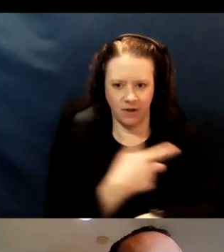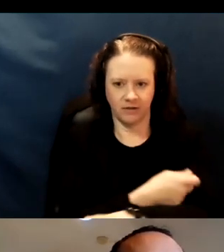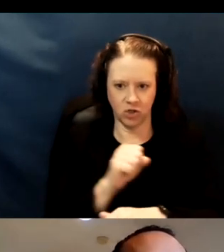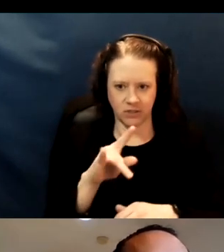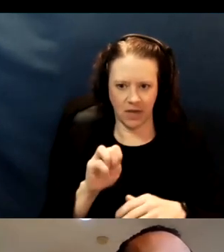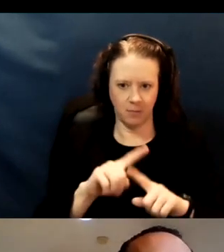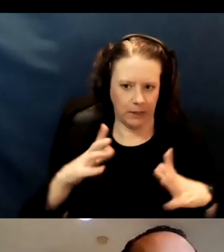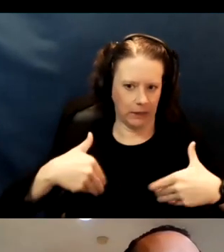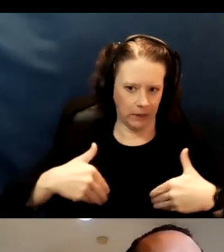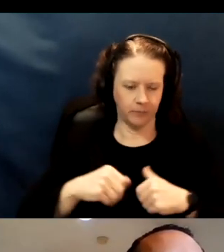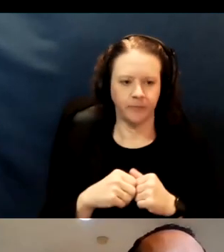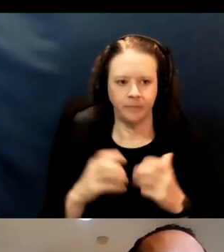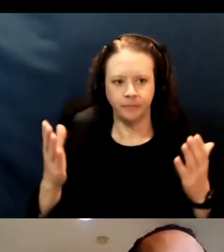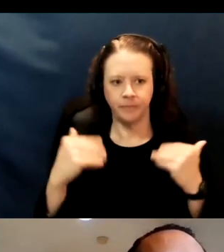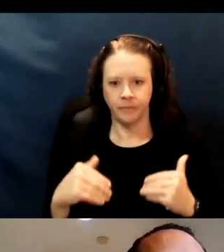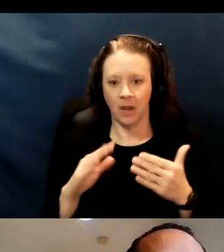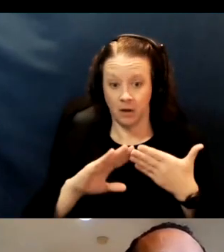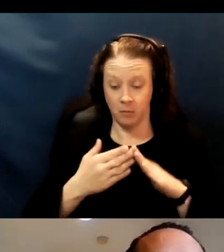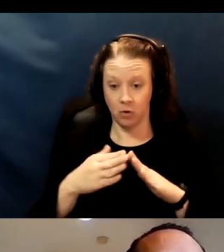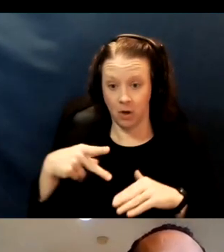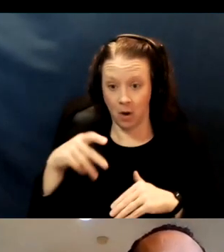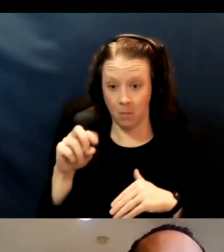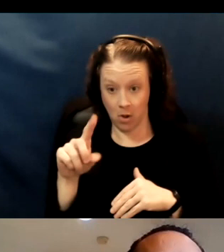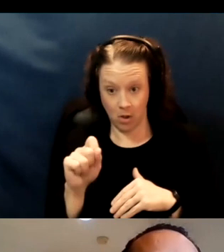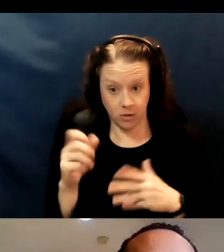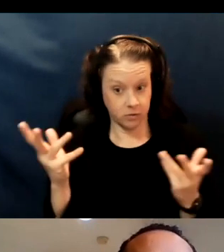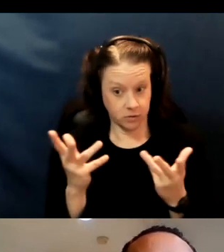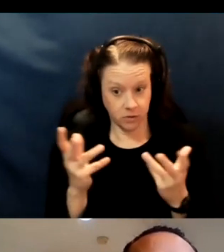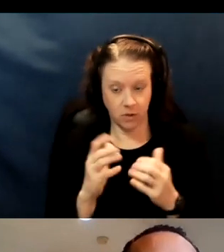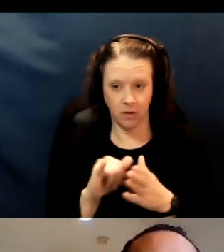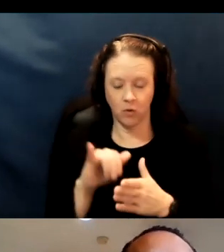Community PODs are PODs set in high priority zip codes.